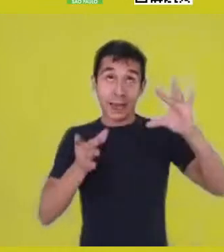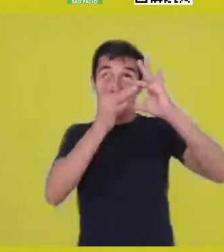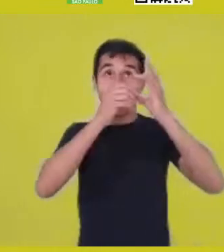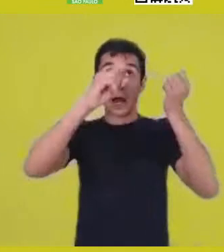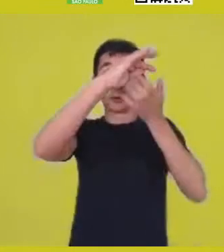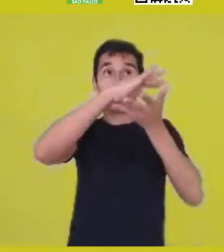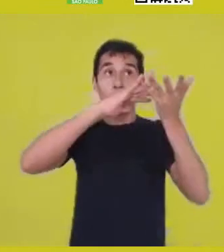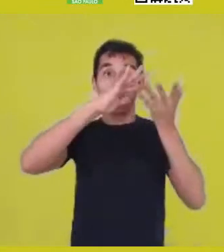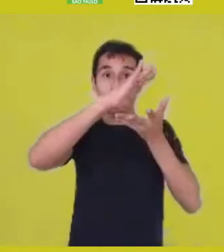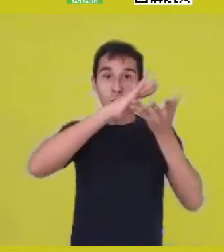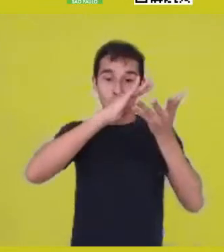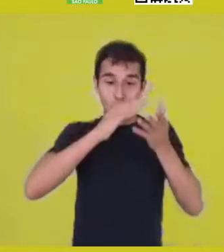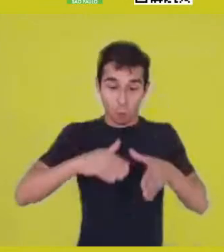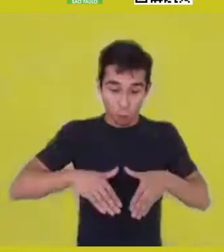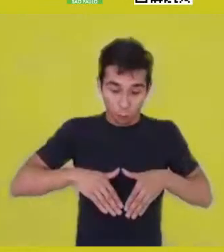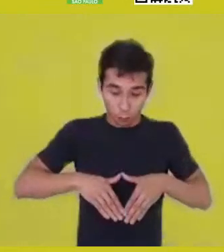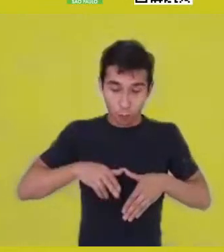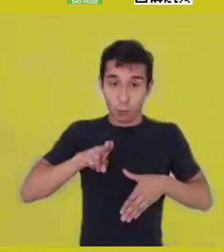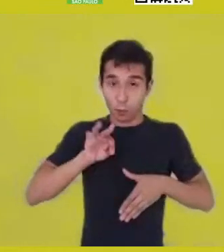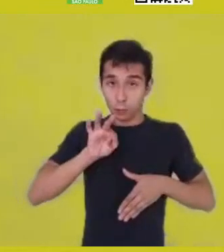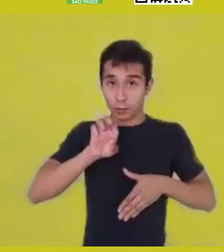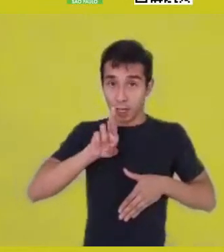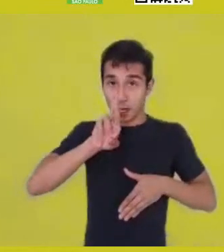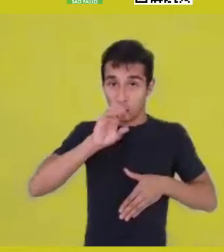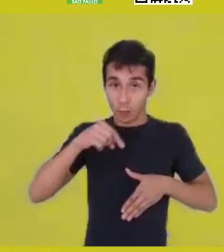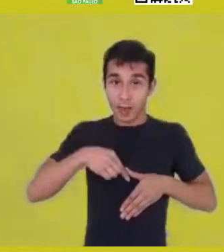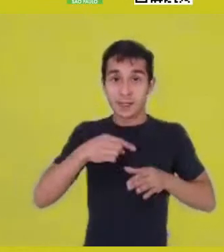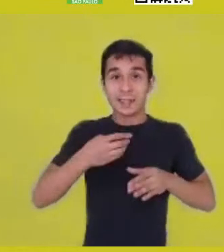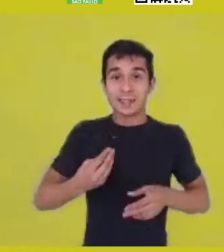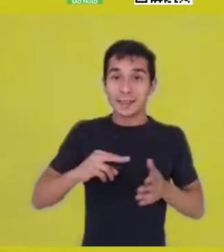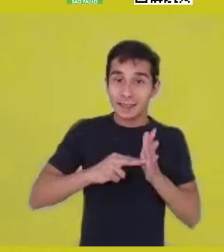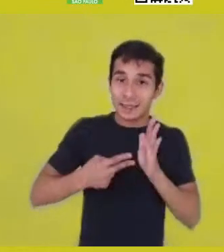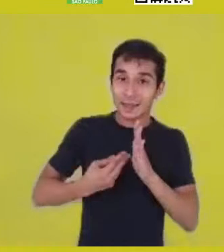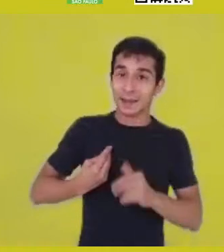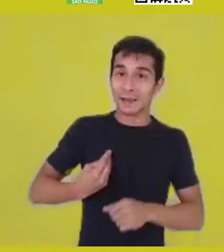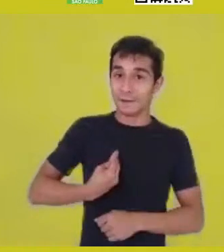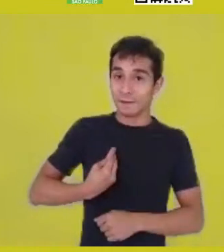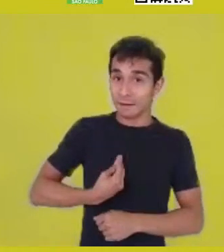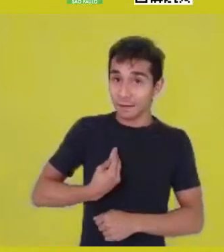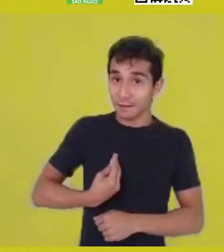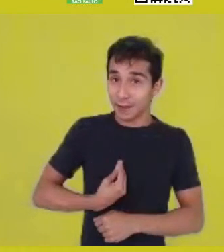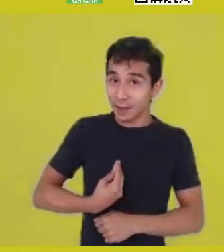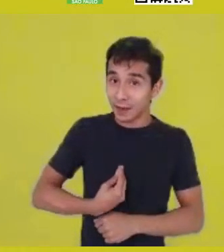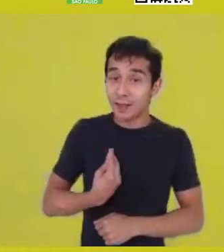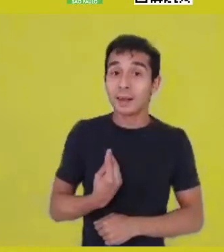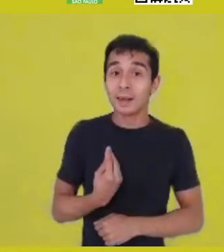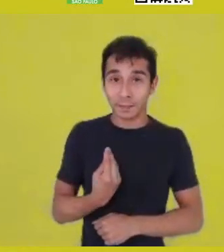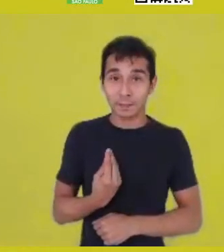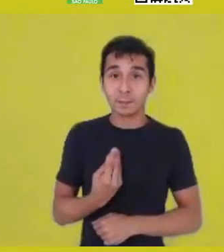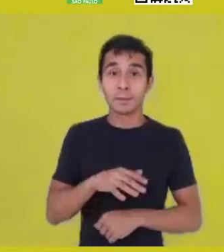that comes from amniotic waters, since Inut, since Oshun,